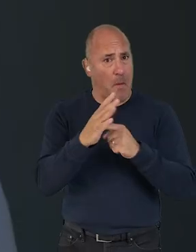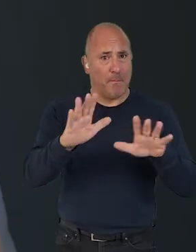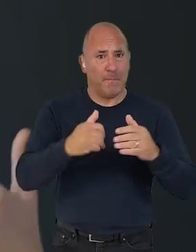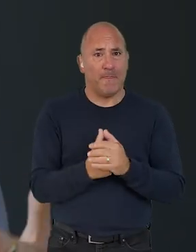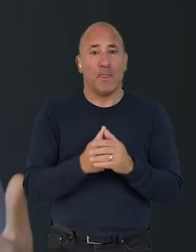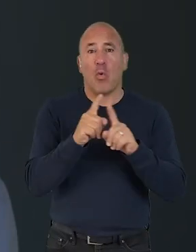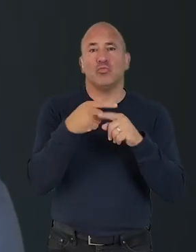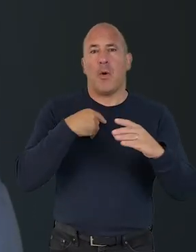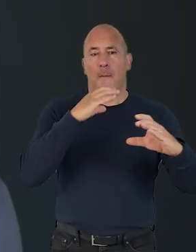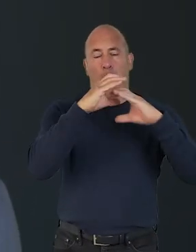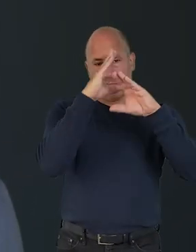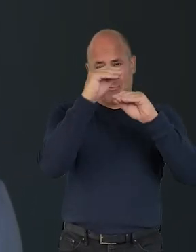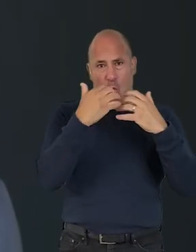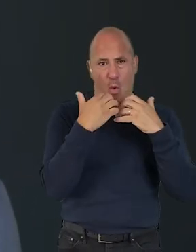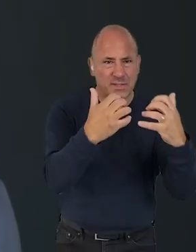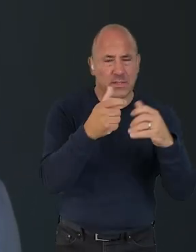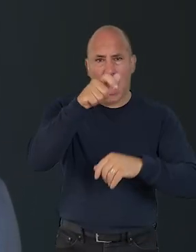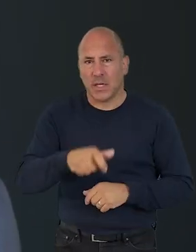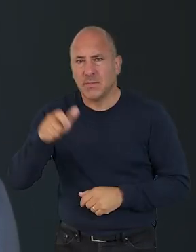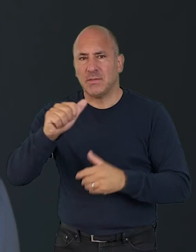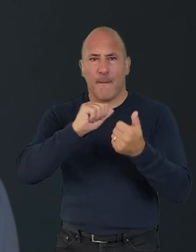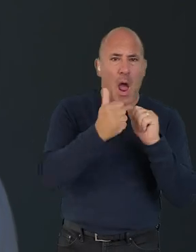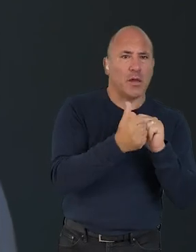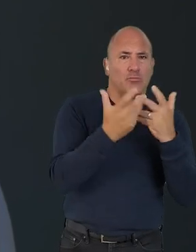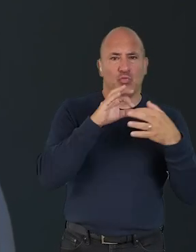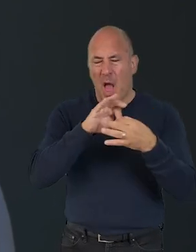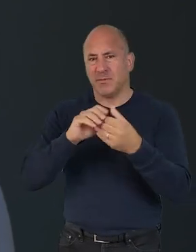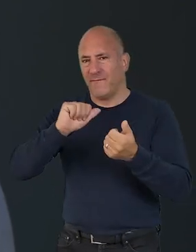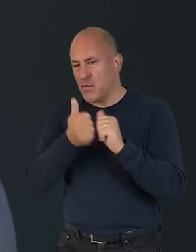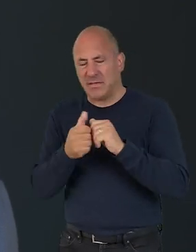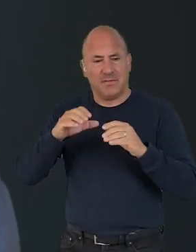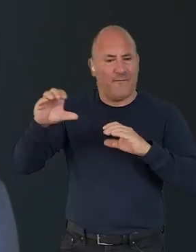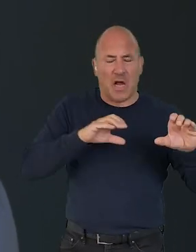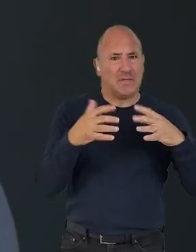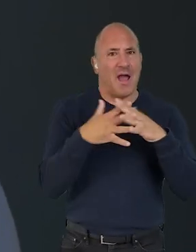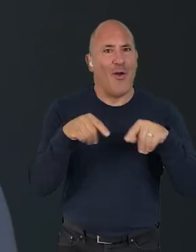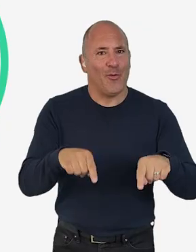How are we communicating with our audiences and customers, partners and collaborators, friends and funders?